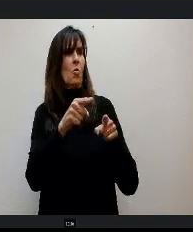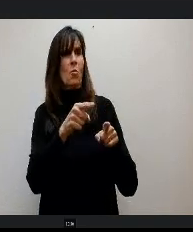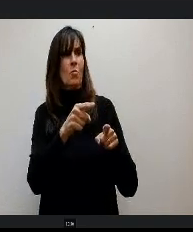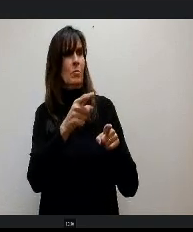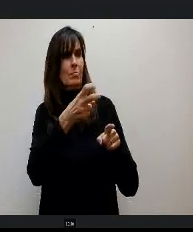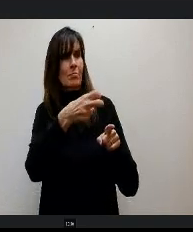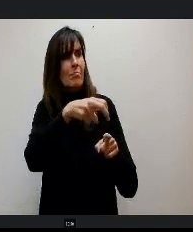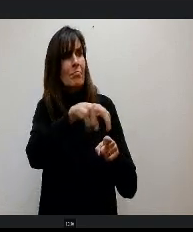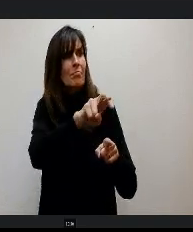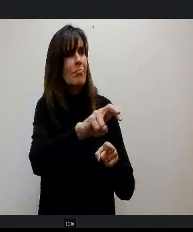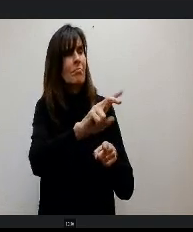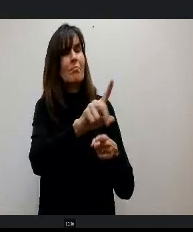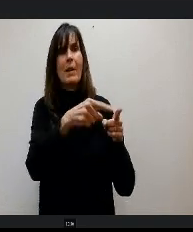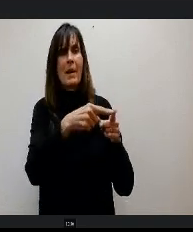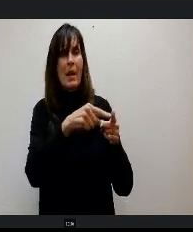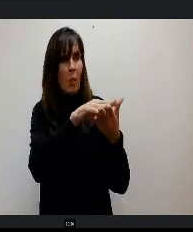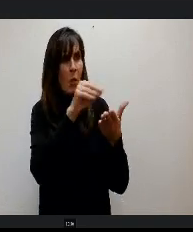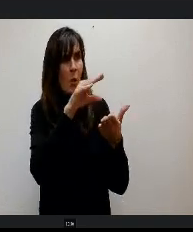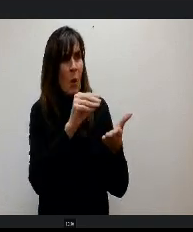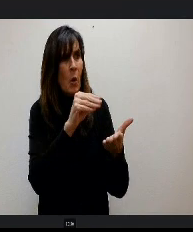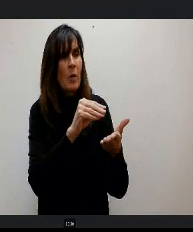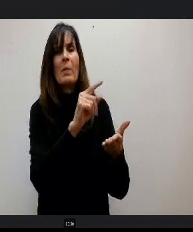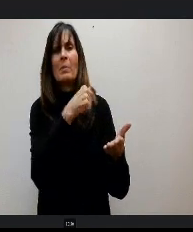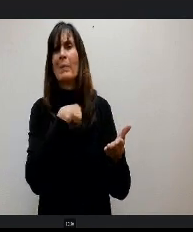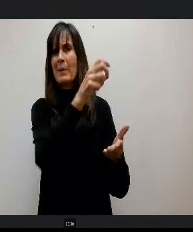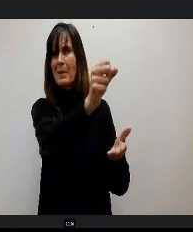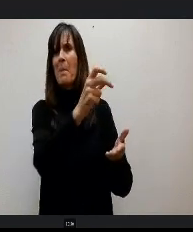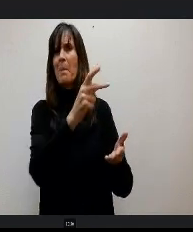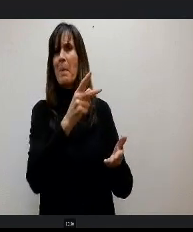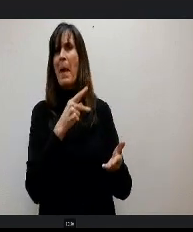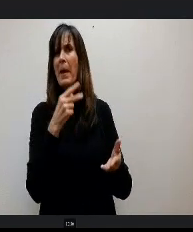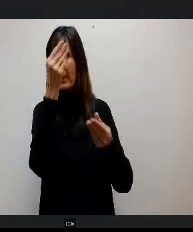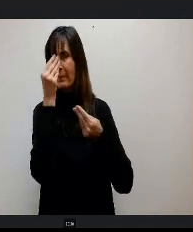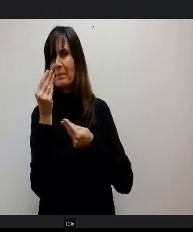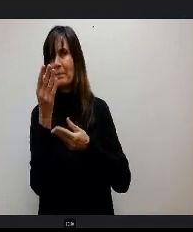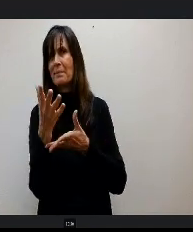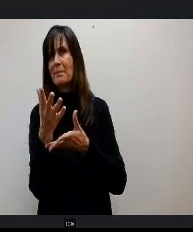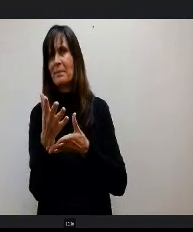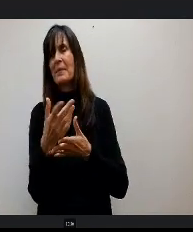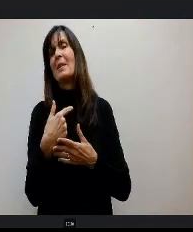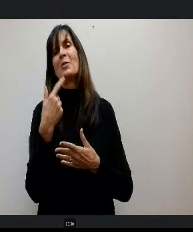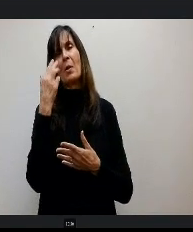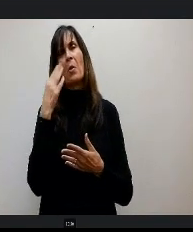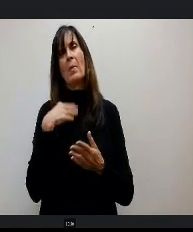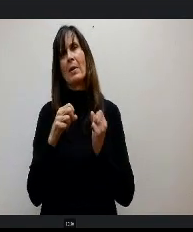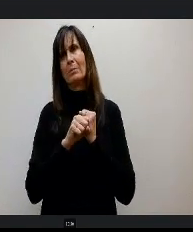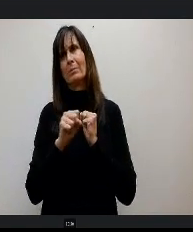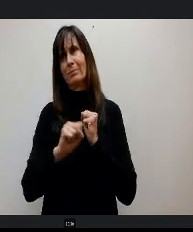come back and share about that. So I know it's a little lengthy, but that was my update and just